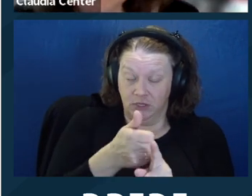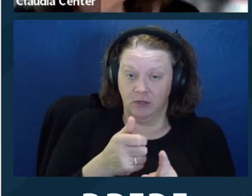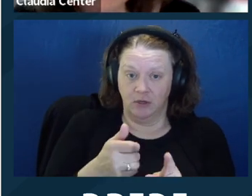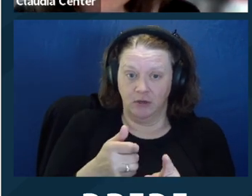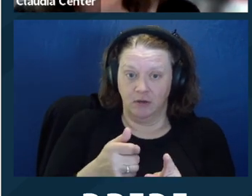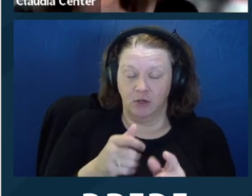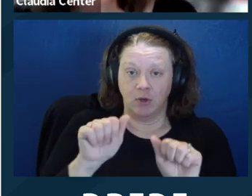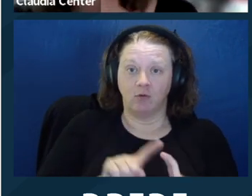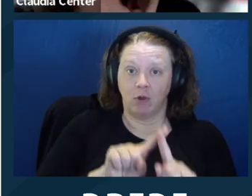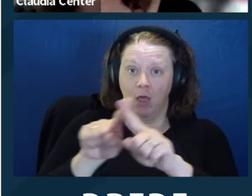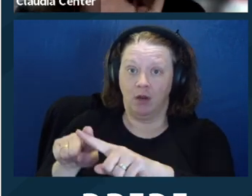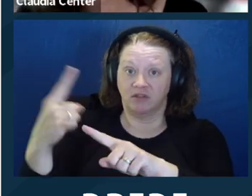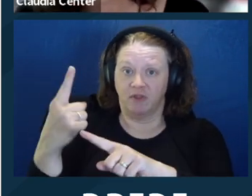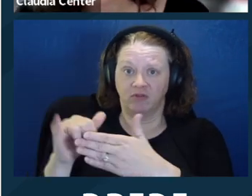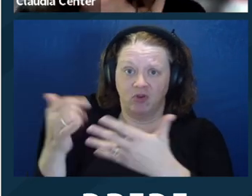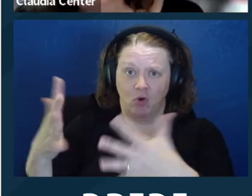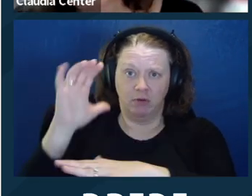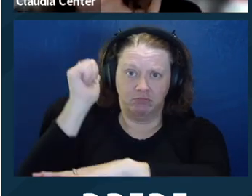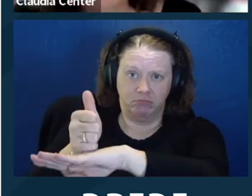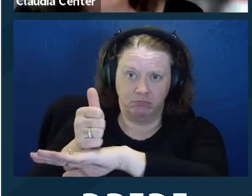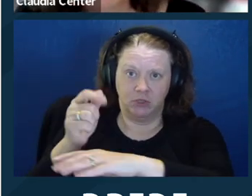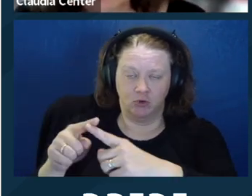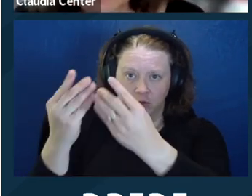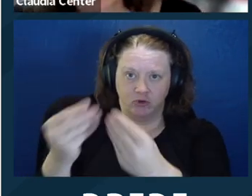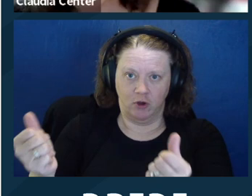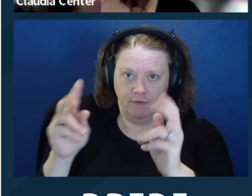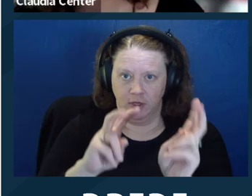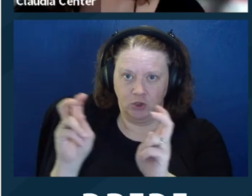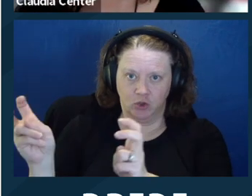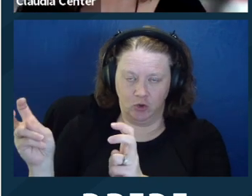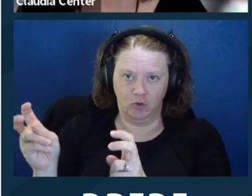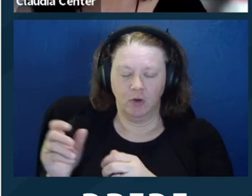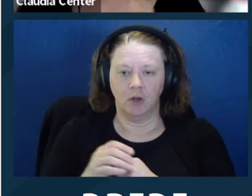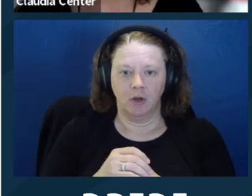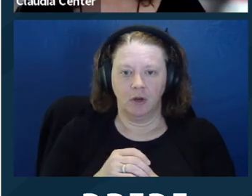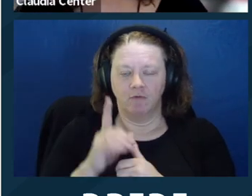in place, so as long as you, the lawyer, don't create the ‑‑ you know, you can rely on